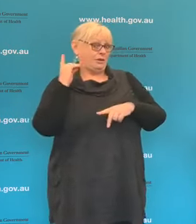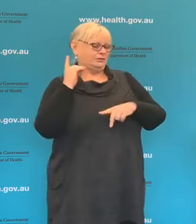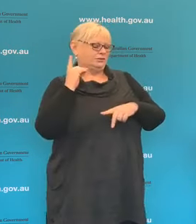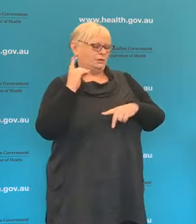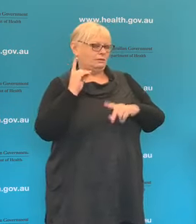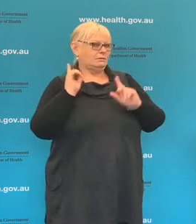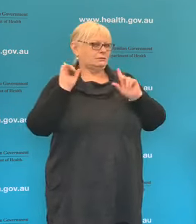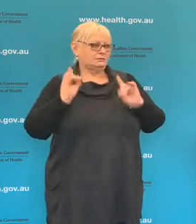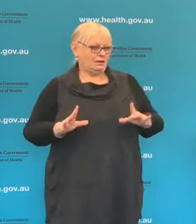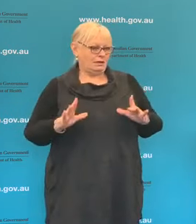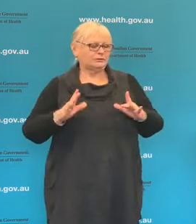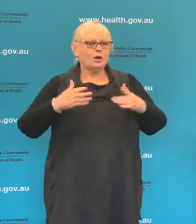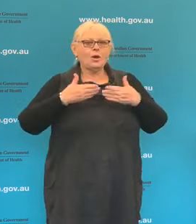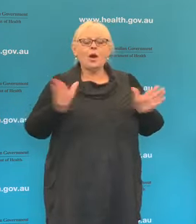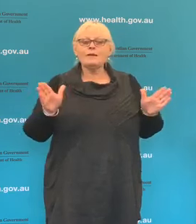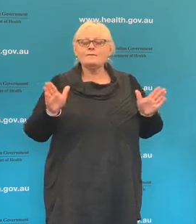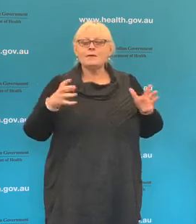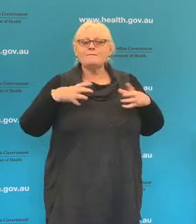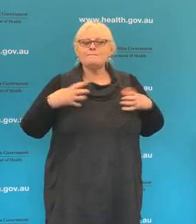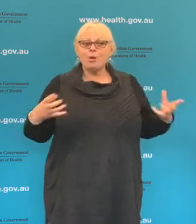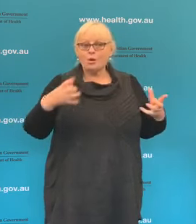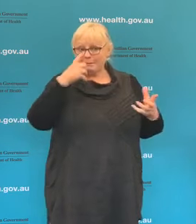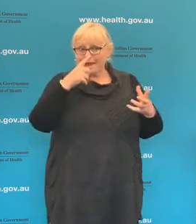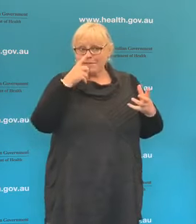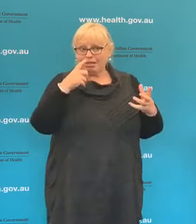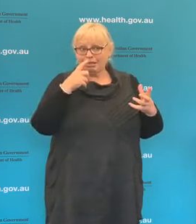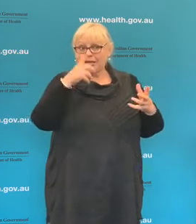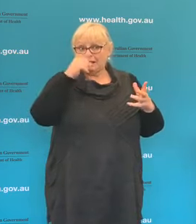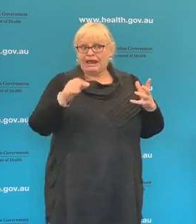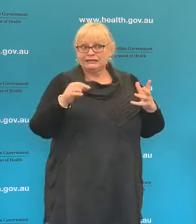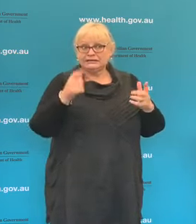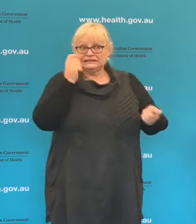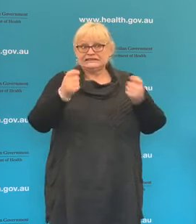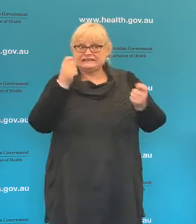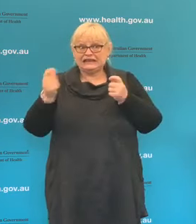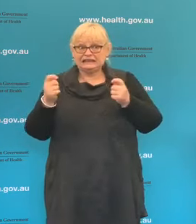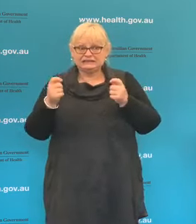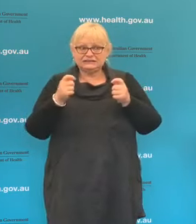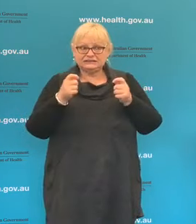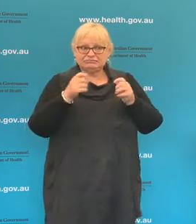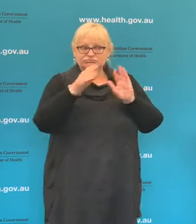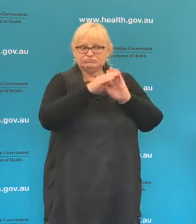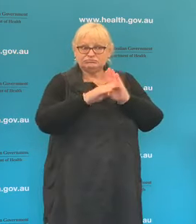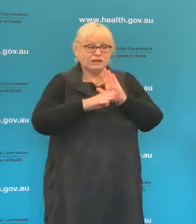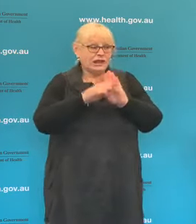opened up the criteria for testing and now testing is available to anyone who